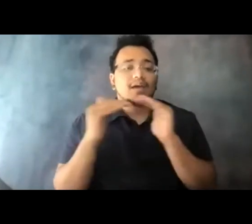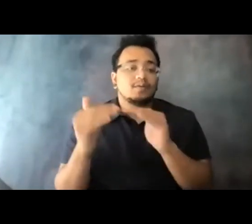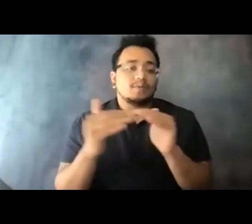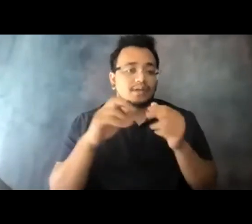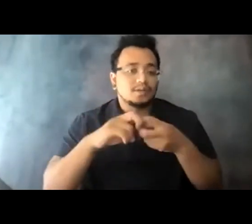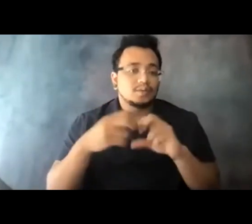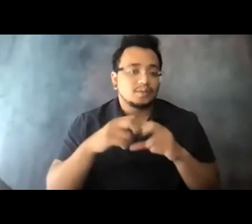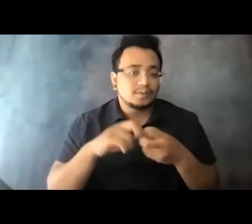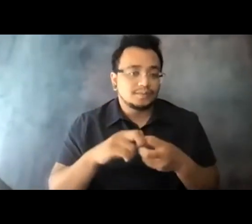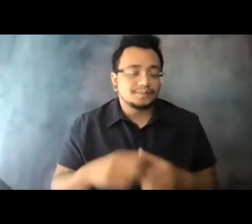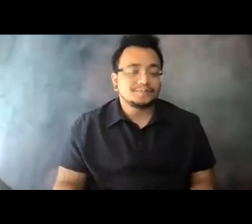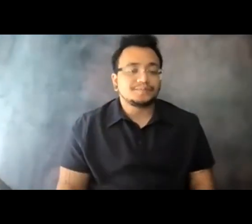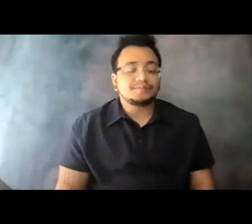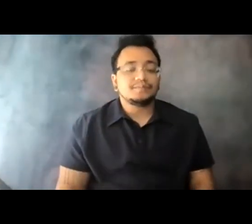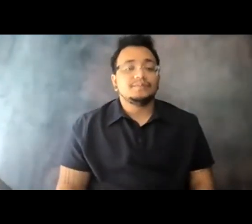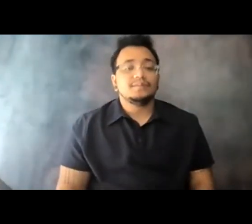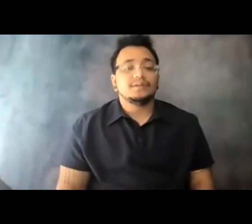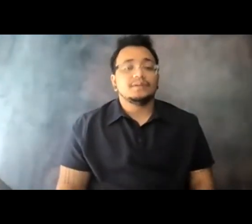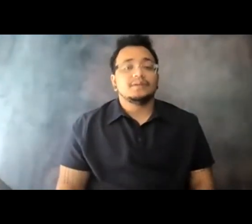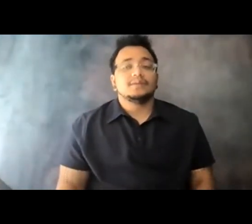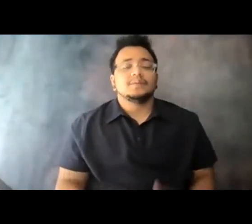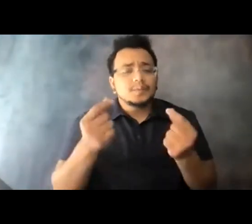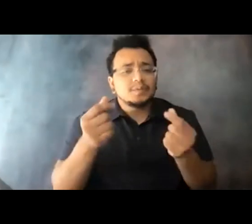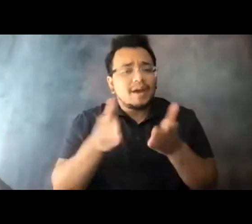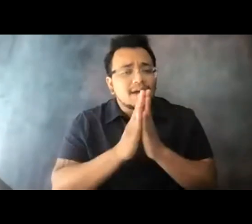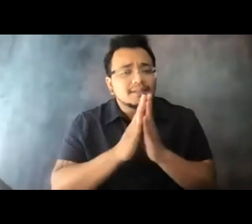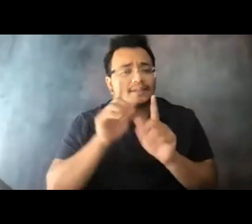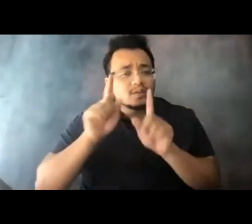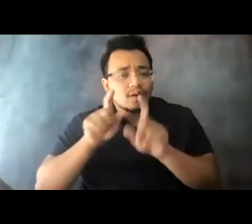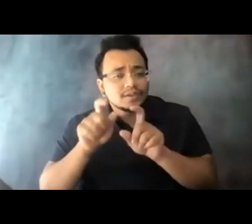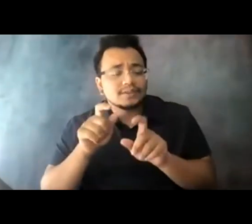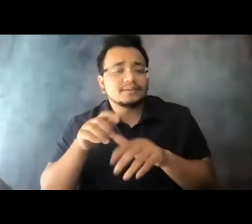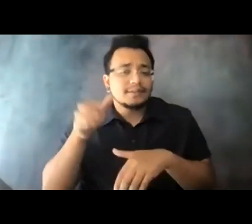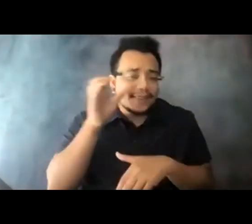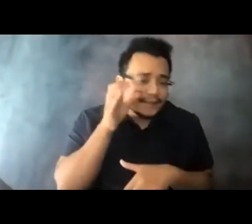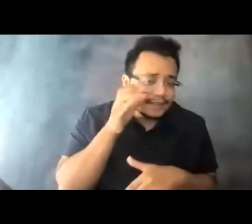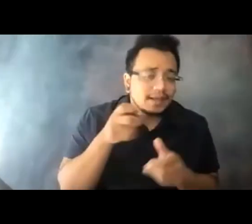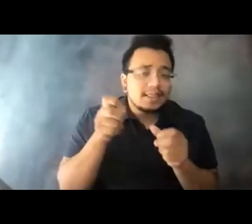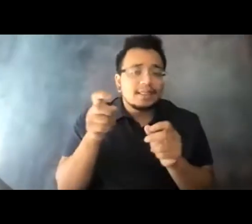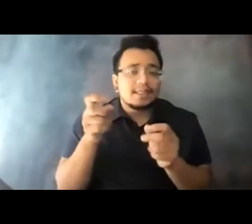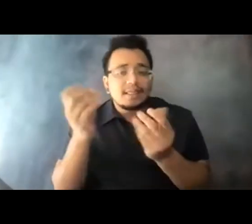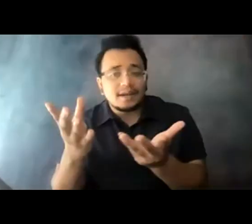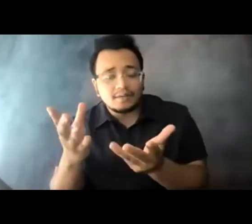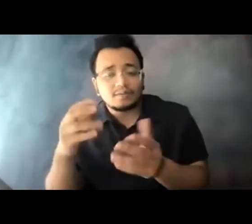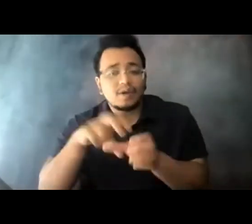15:11:06 They're asking questions, they're listening, they're letting riders know that transit will be ready when they return, and that they'll